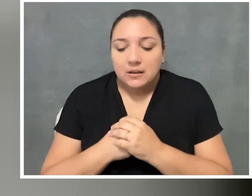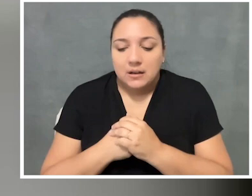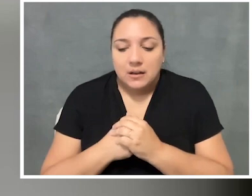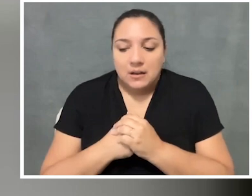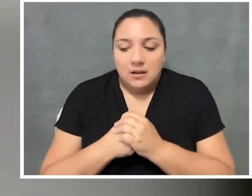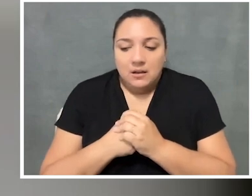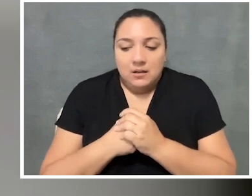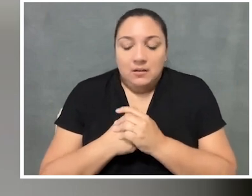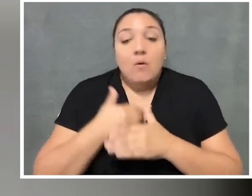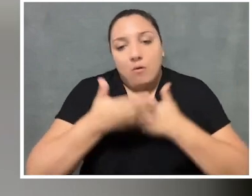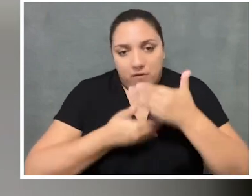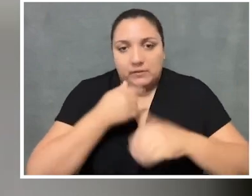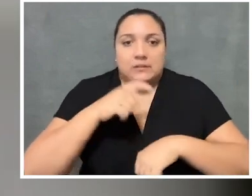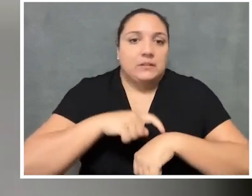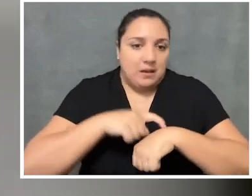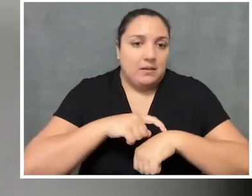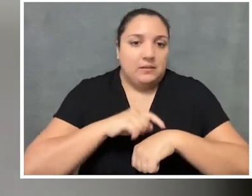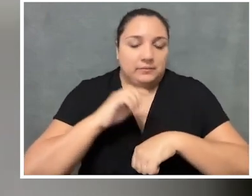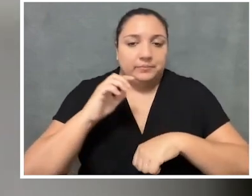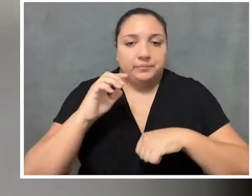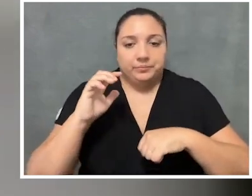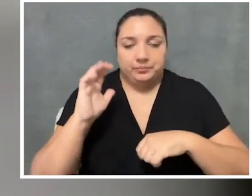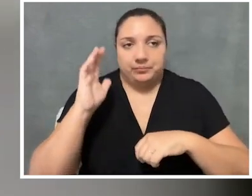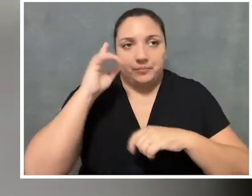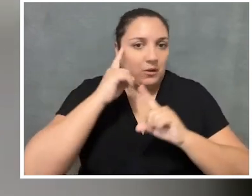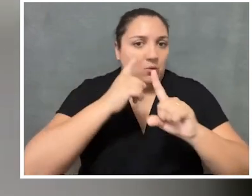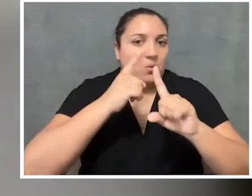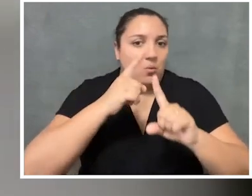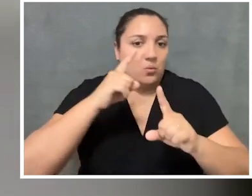And then over time, the group has grown in scope significantly.